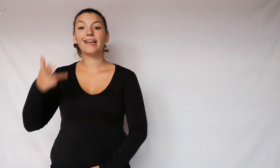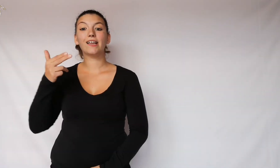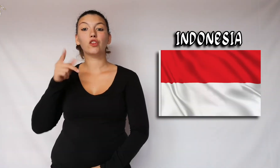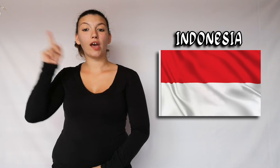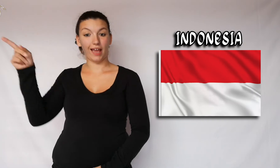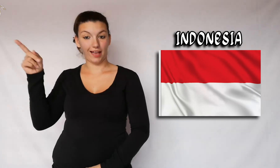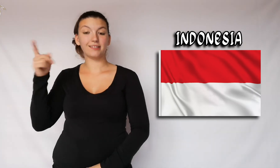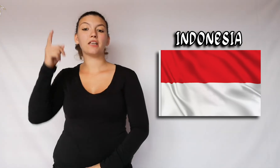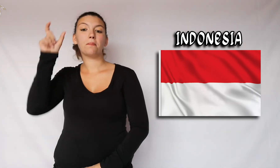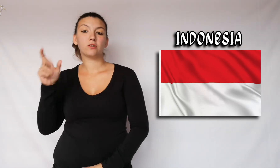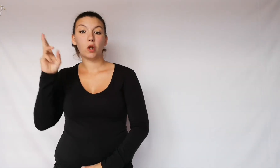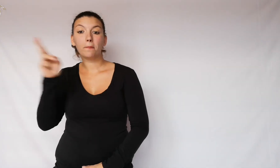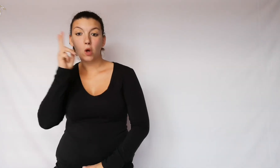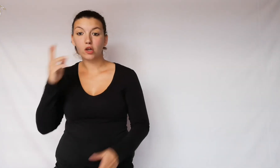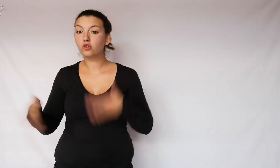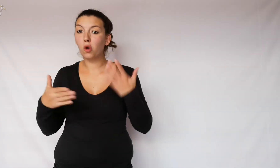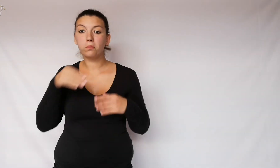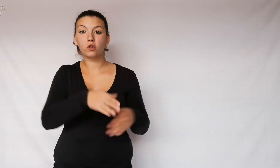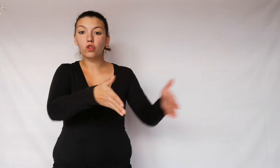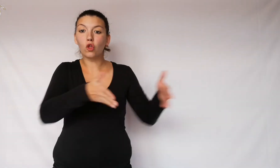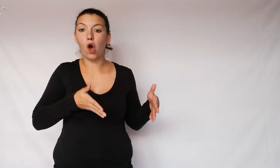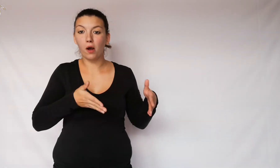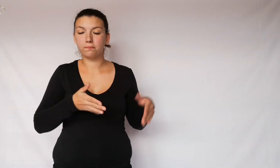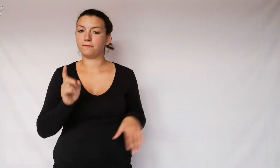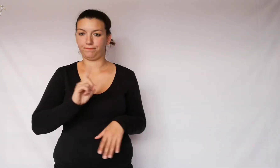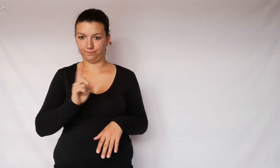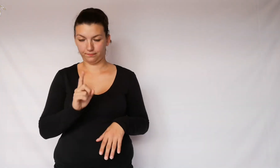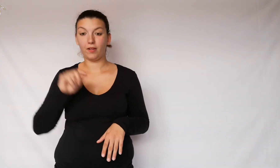In Indonesia the deceased are not buried immediately,